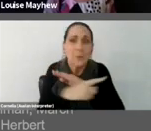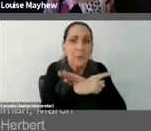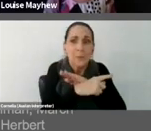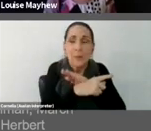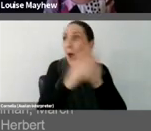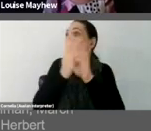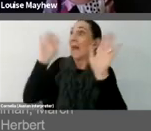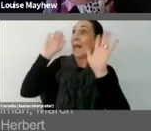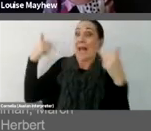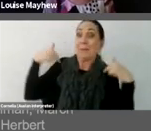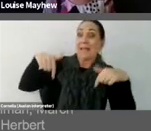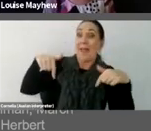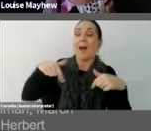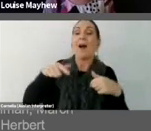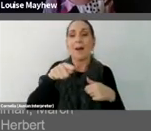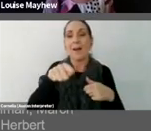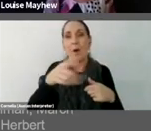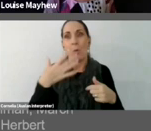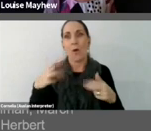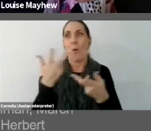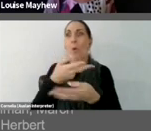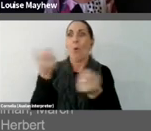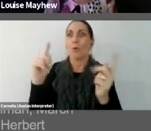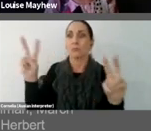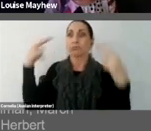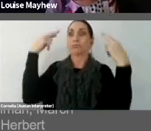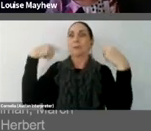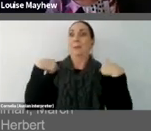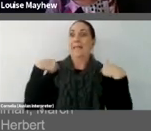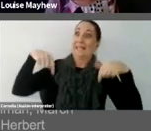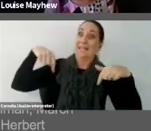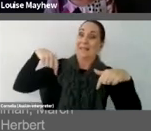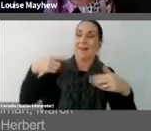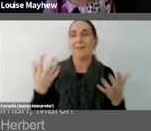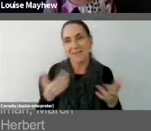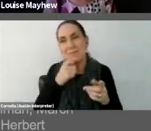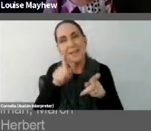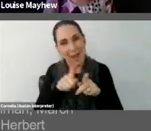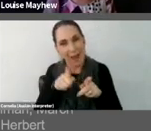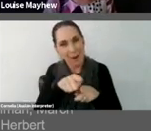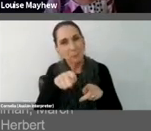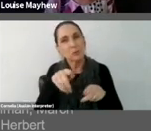Stromberg wanted to be found. Now just let me tell you about some of the other